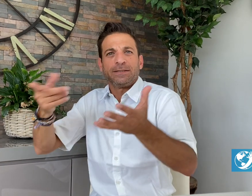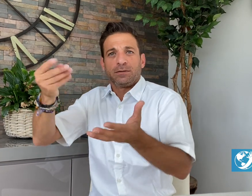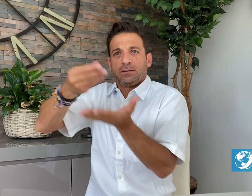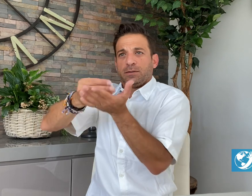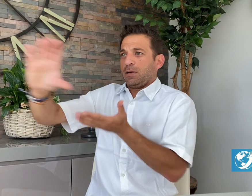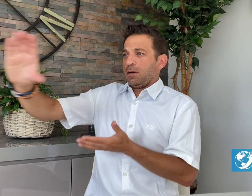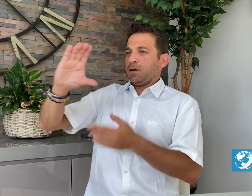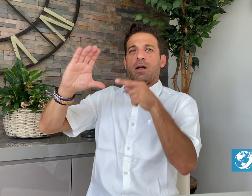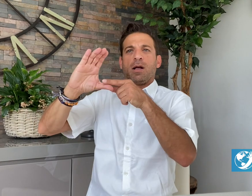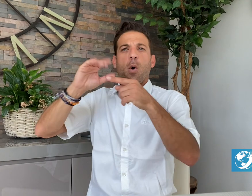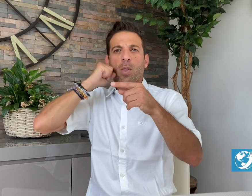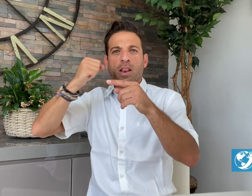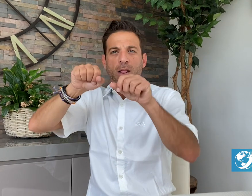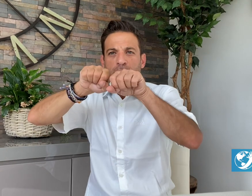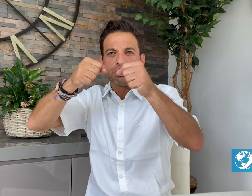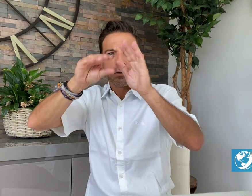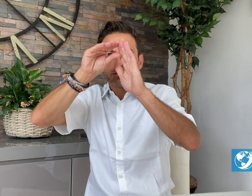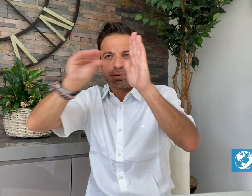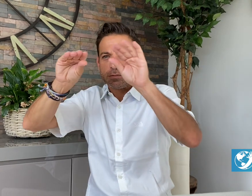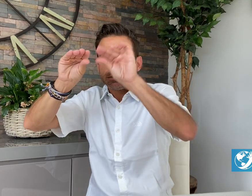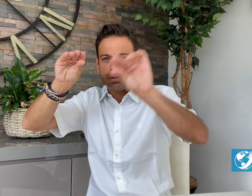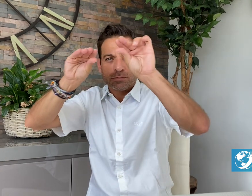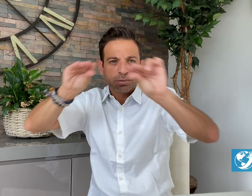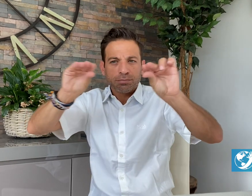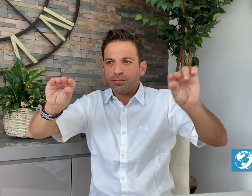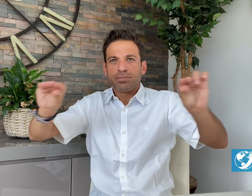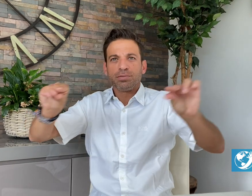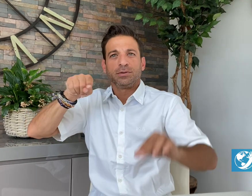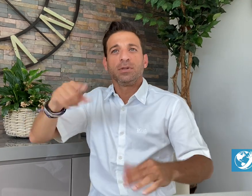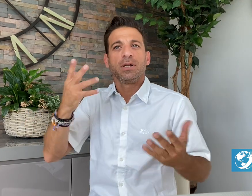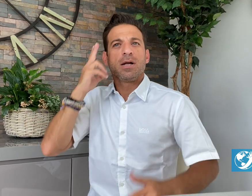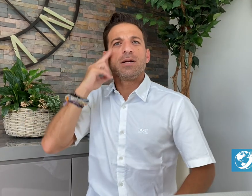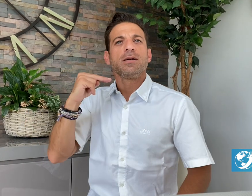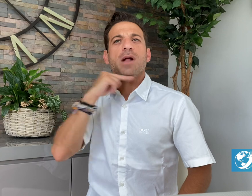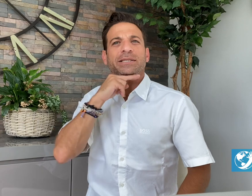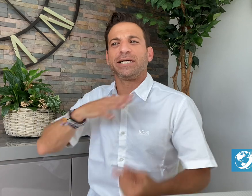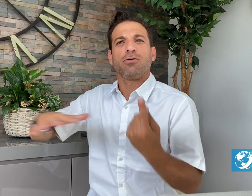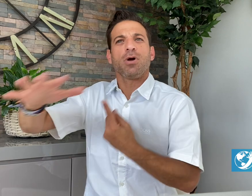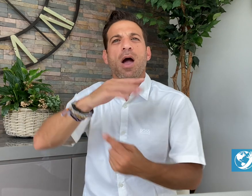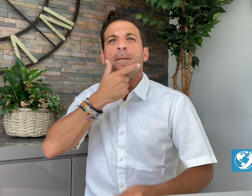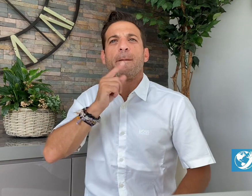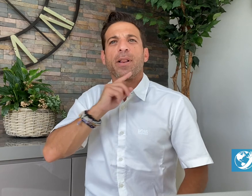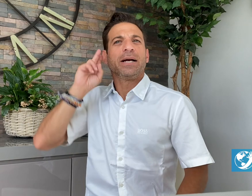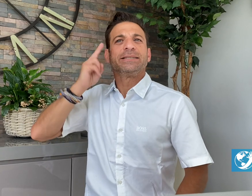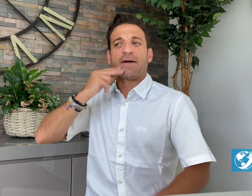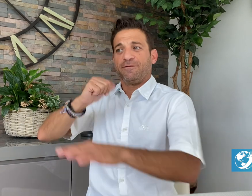for International Development. The funds will be used to “break down